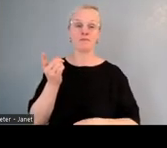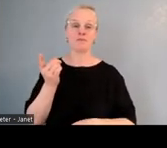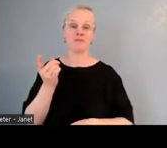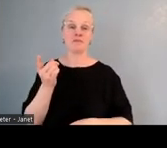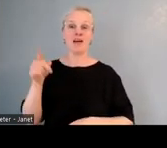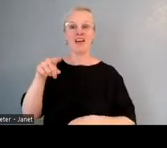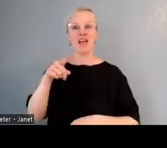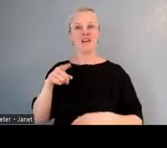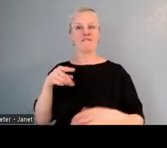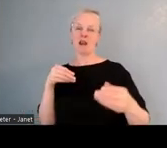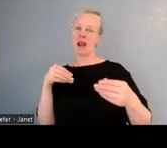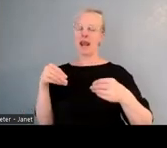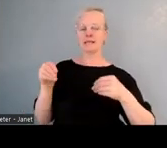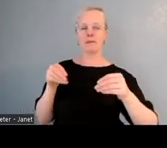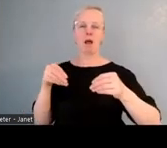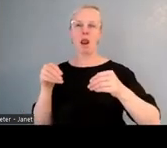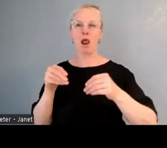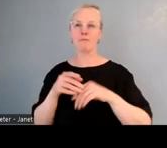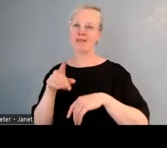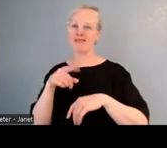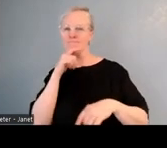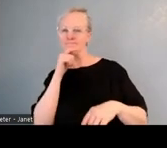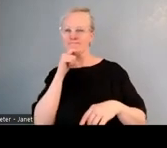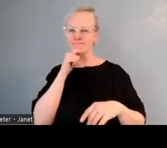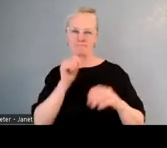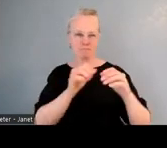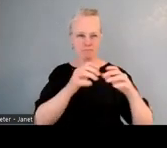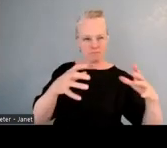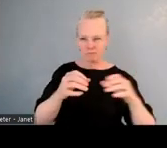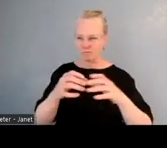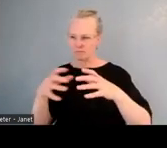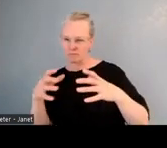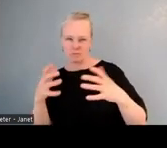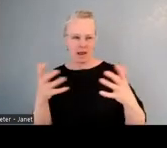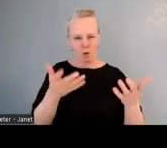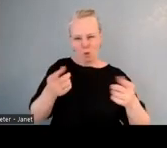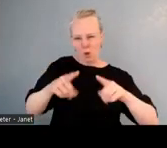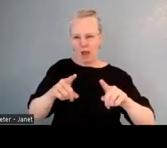in terms of looking at where the numbers are and what the allotment of each class should be.